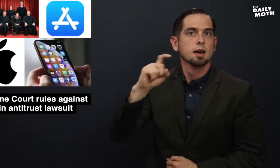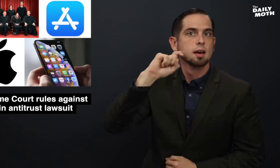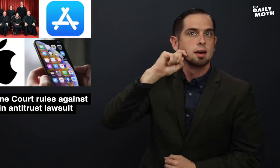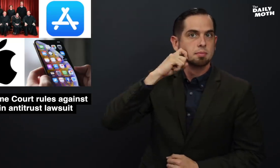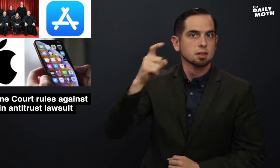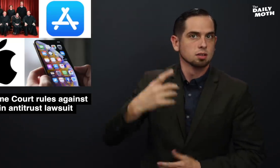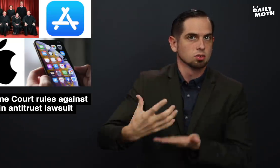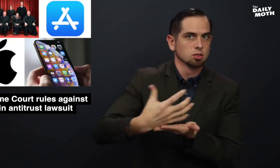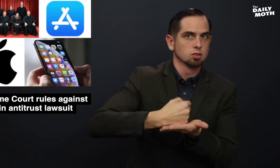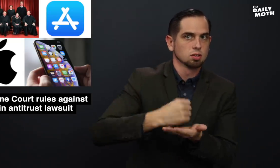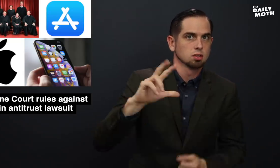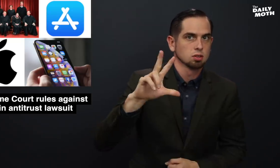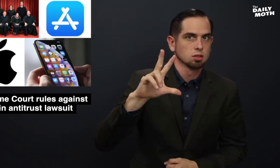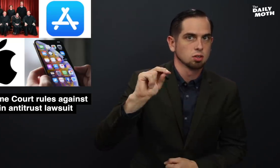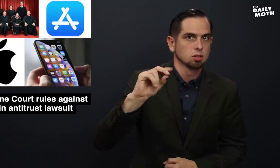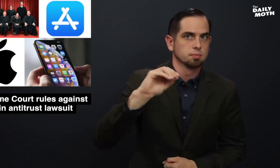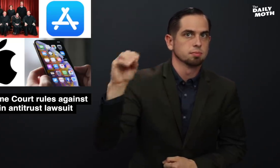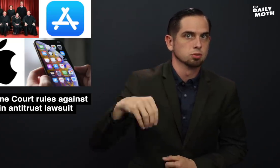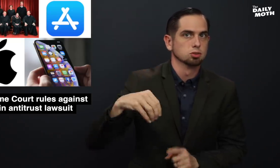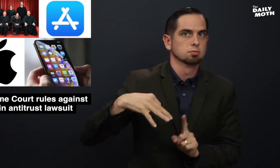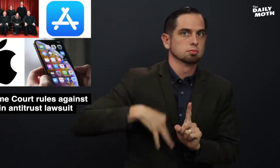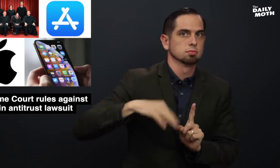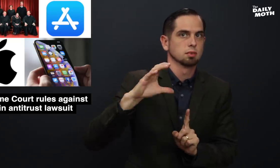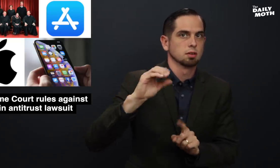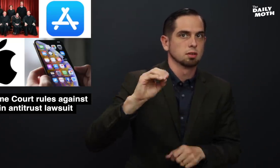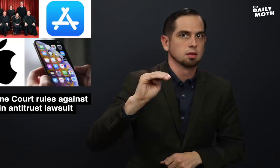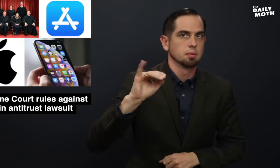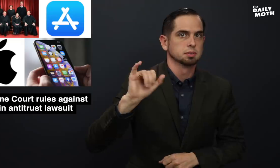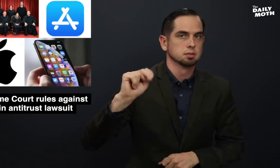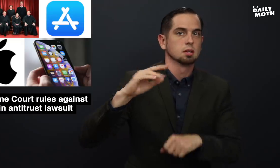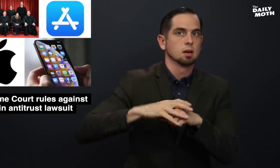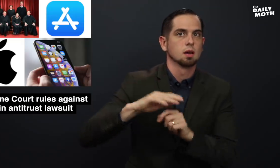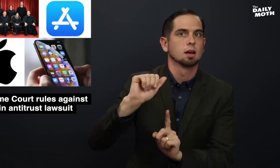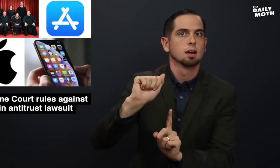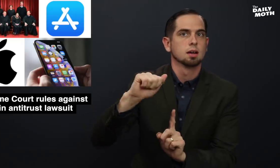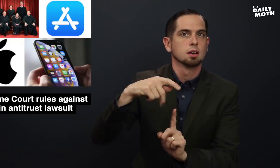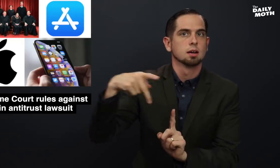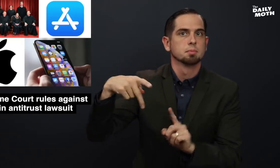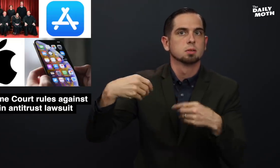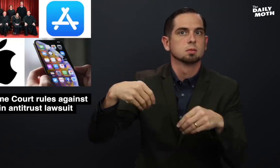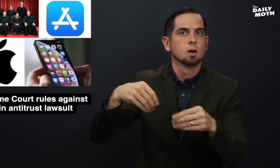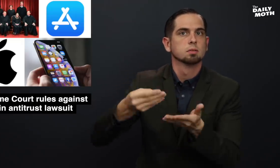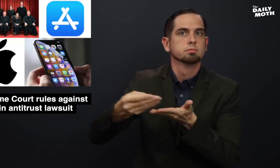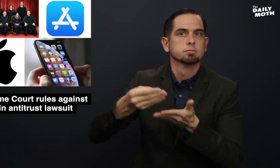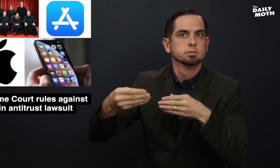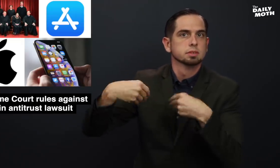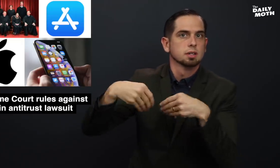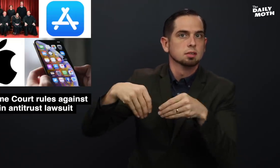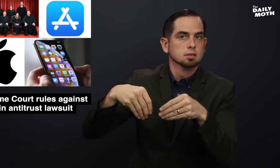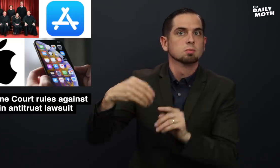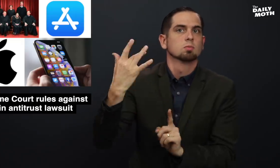Apple earns a 30% commission on App Store sales,